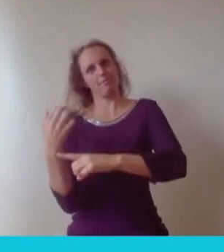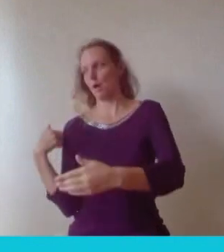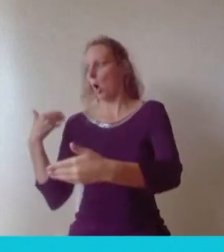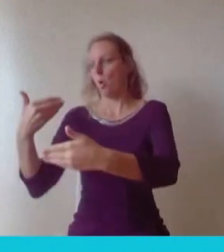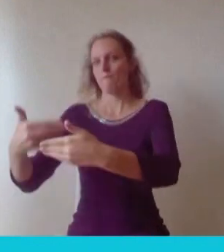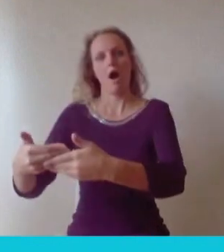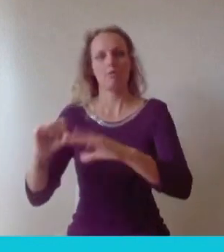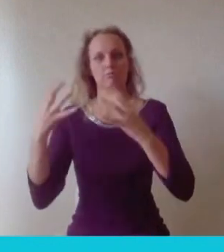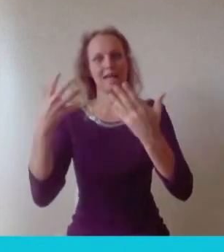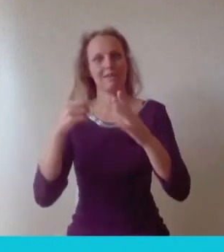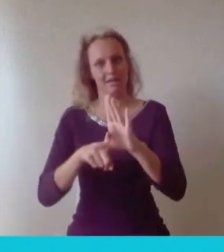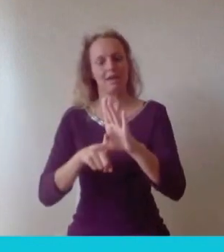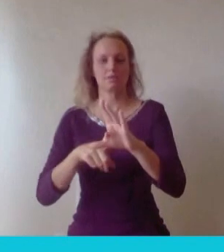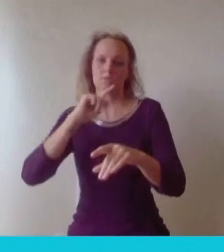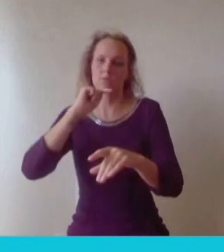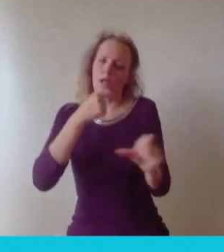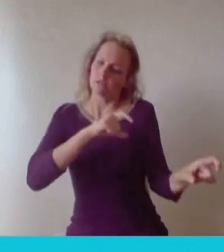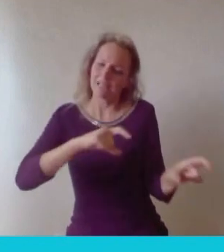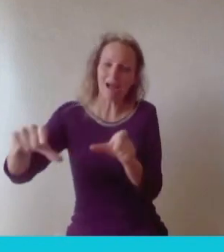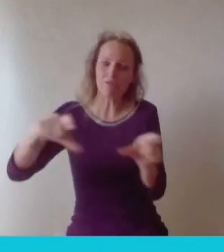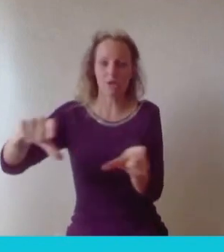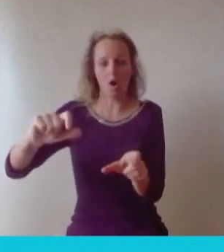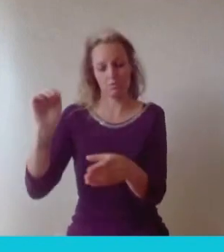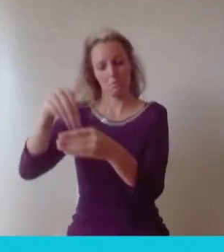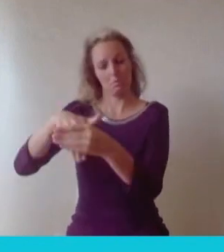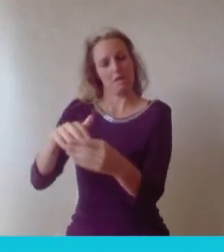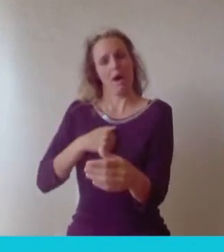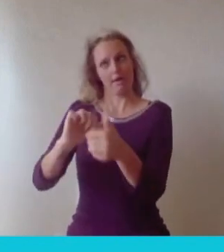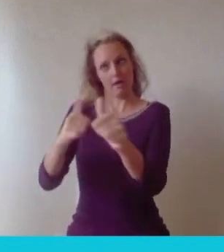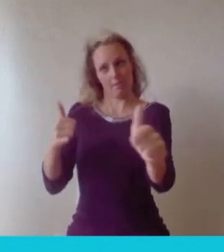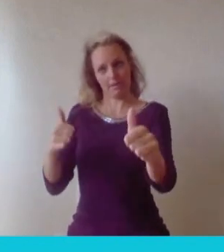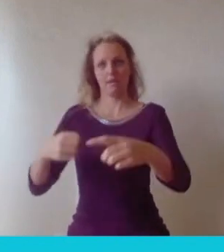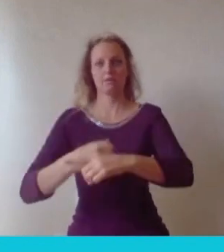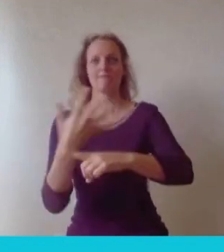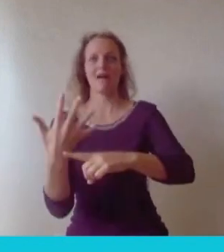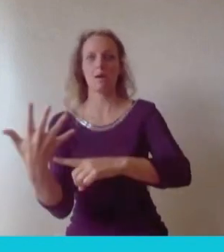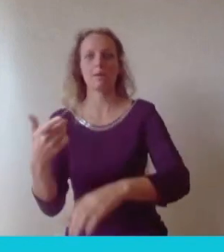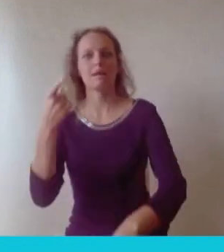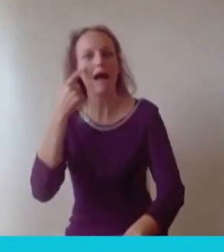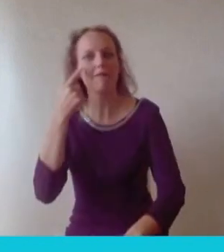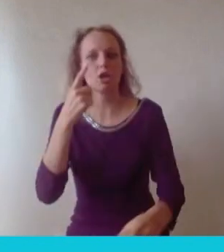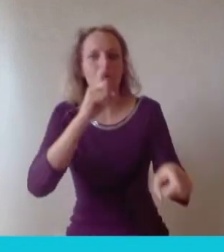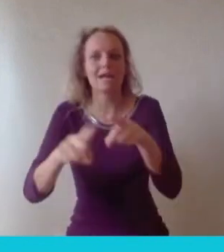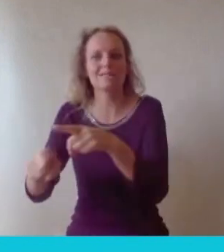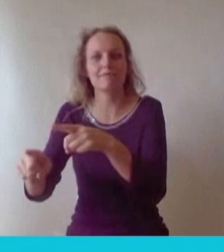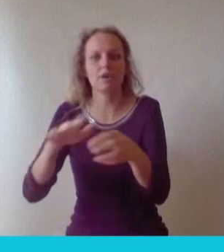developing it. So I'm looking at other markets. If anyone from Food Science is on the call you'll know my pain over occlusion